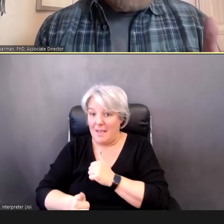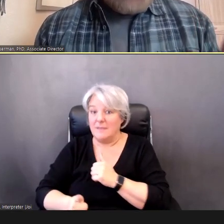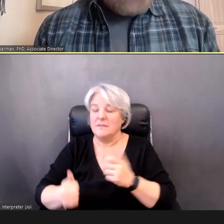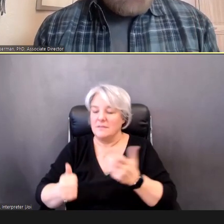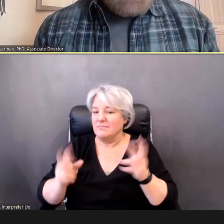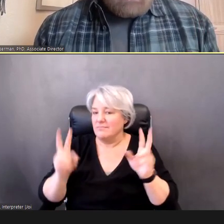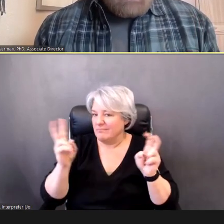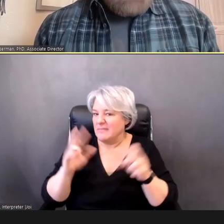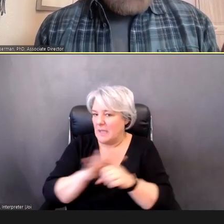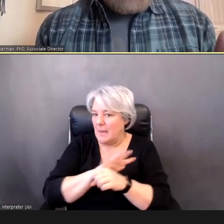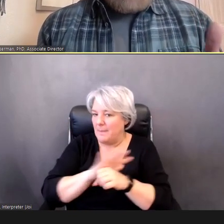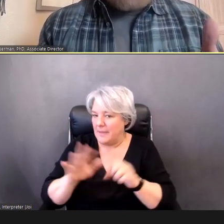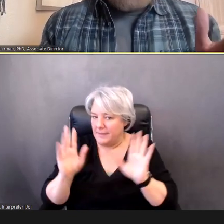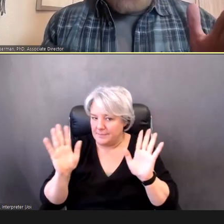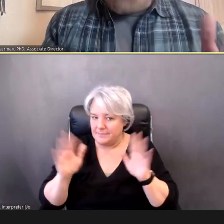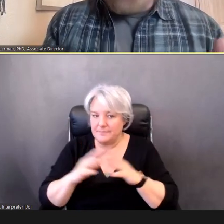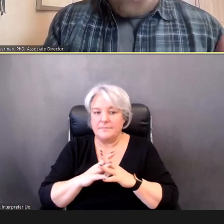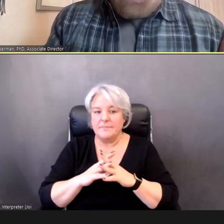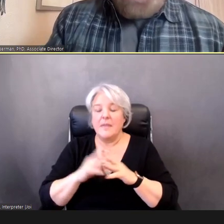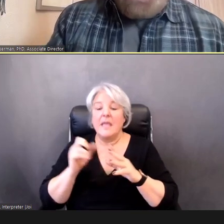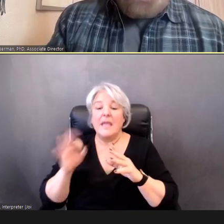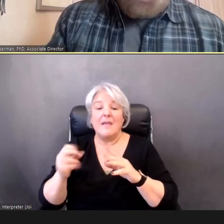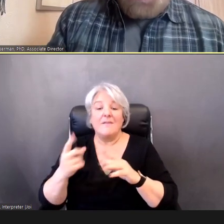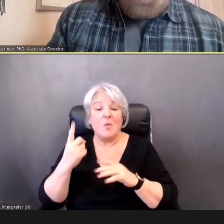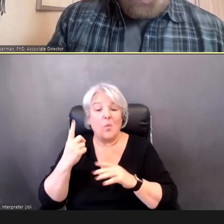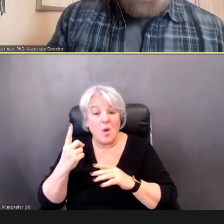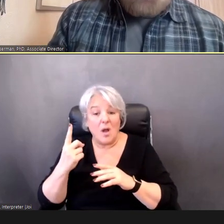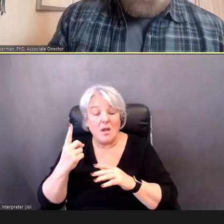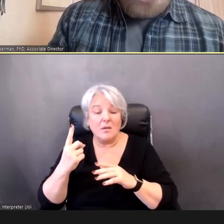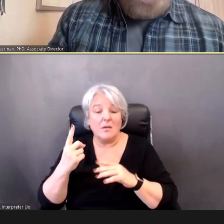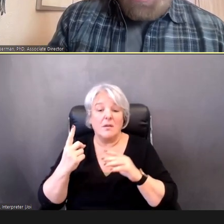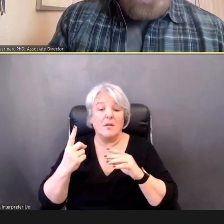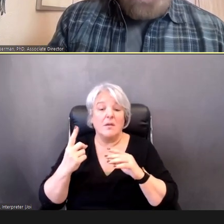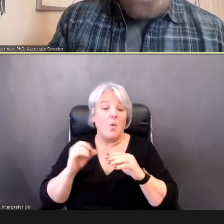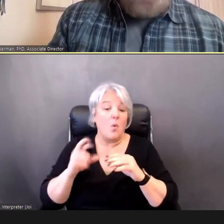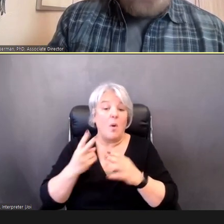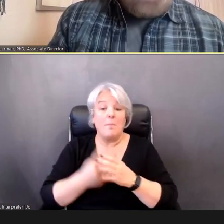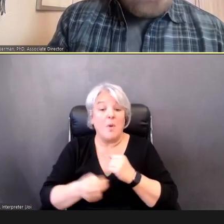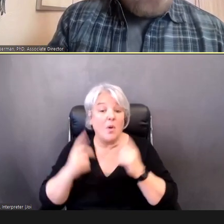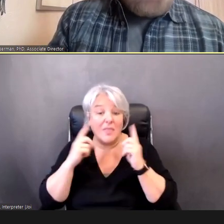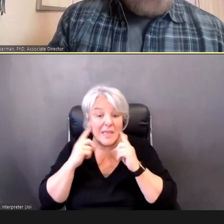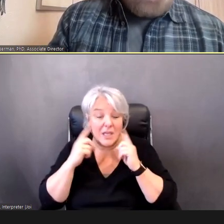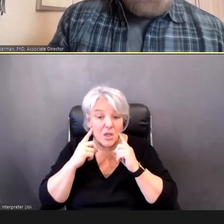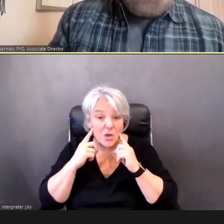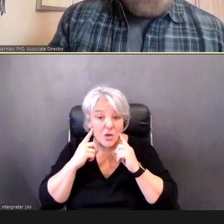If one or more ears, don't, however, meet the pass criteria -- then, as